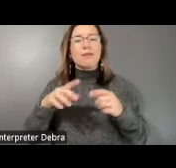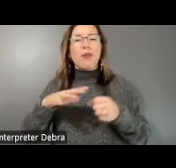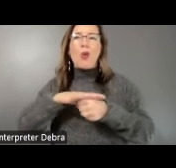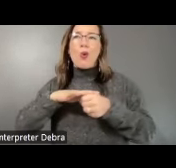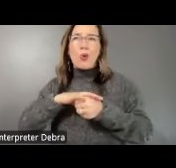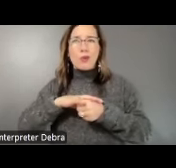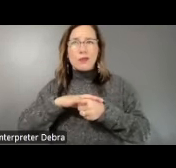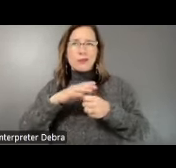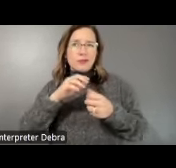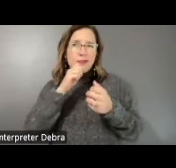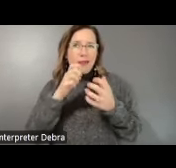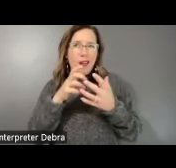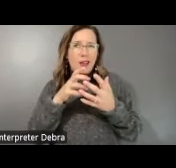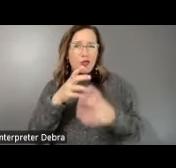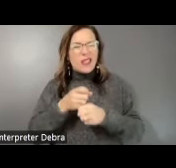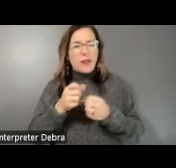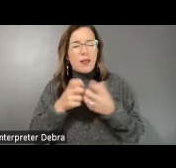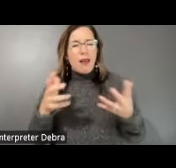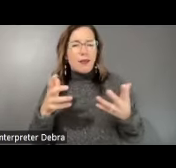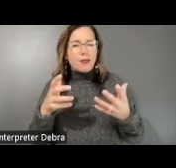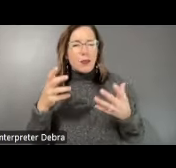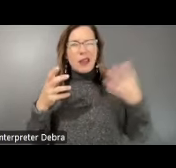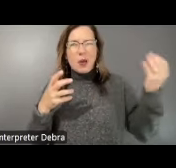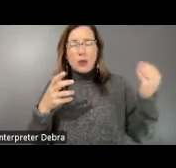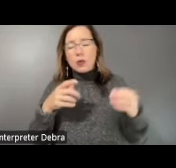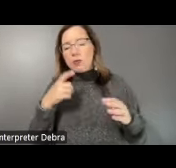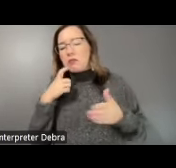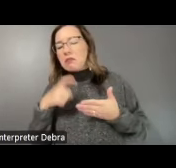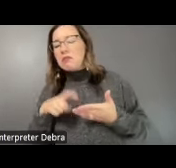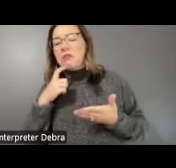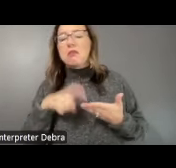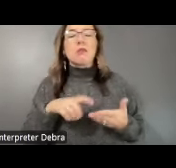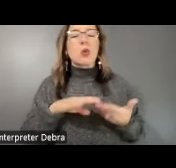lot of things from the outside. So we identify communities. We'll bring this jazz concerts